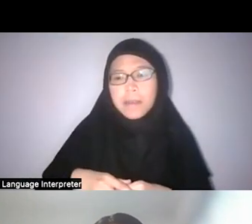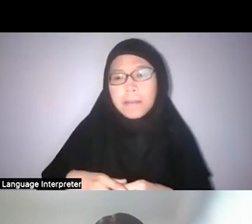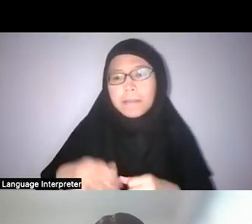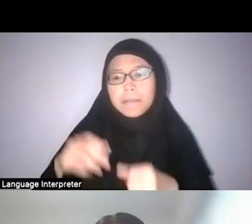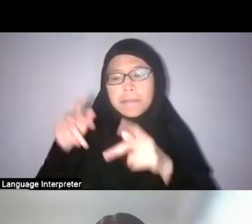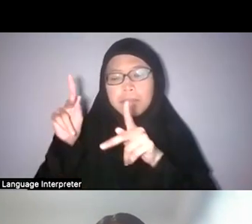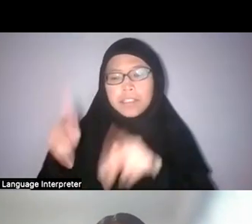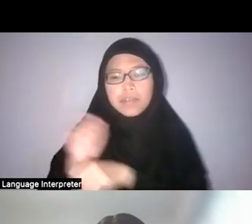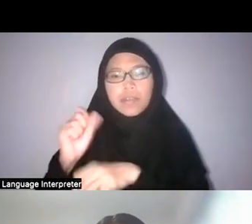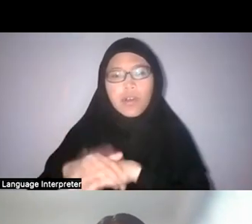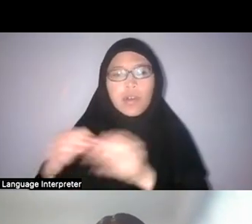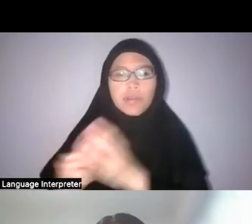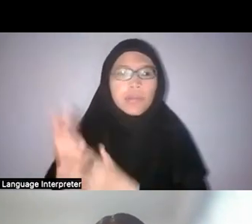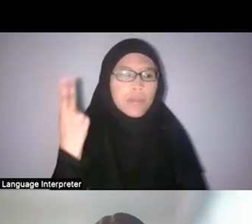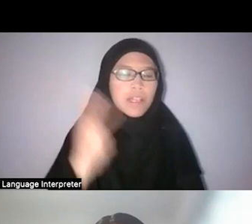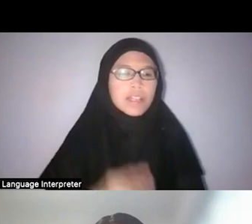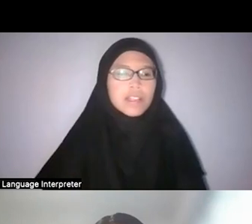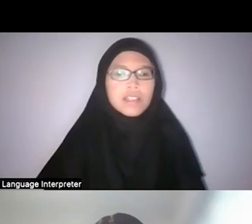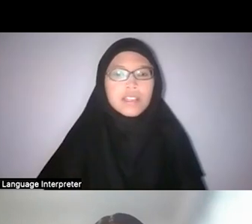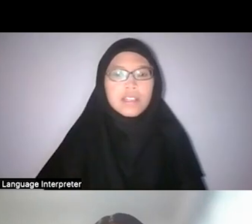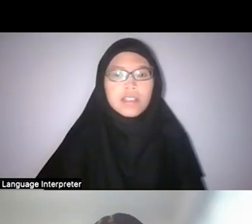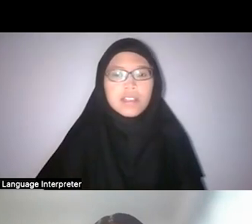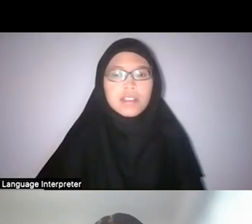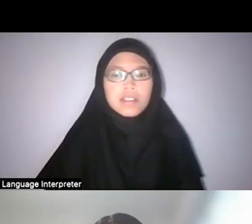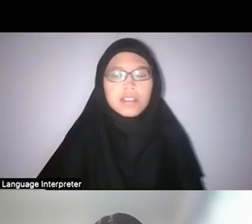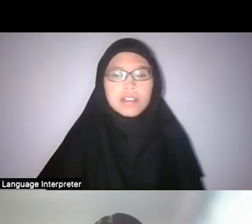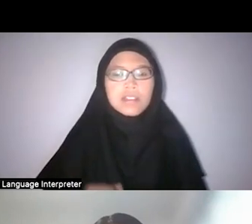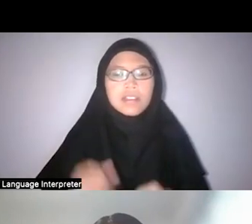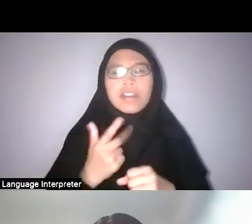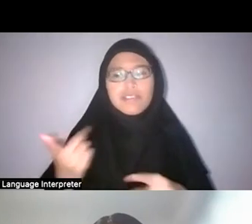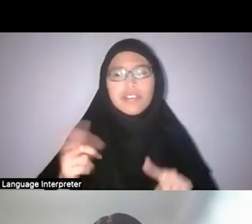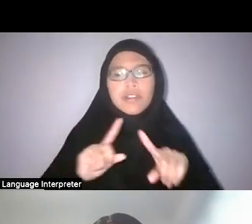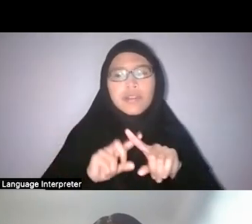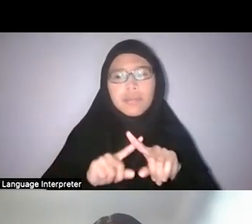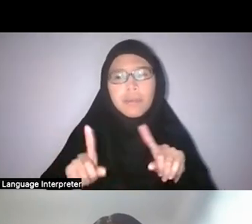But it’s really about time we reconstruct these histories, actually.